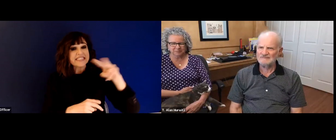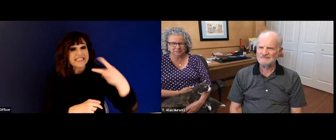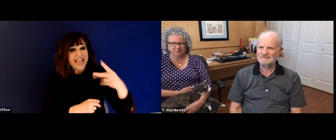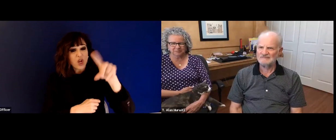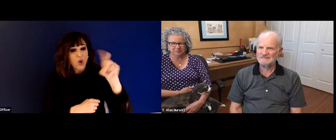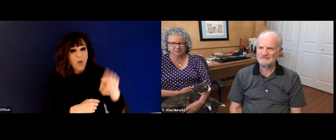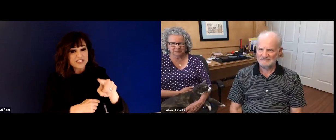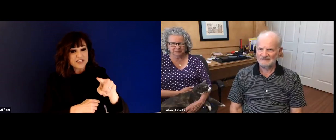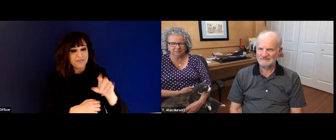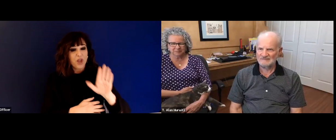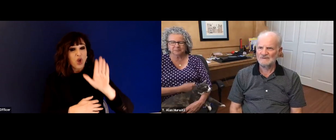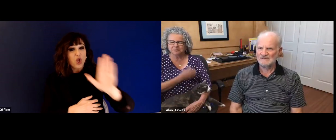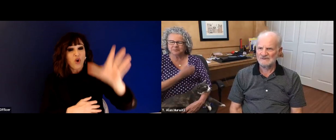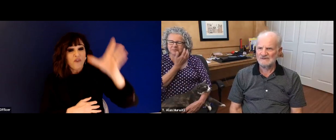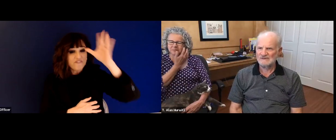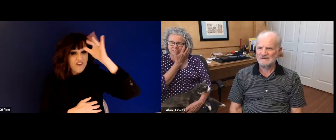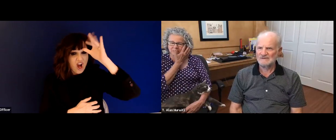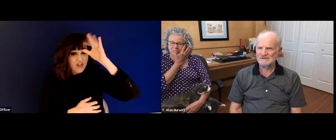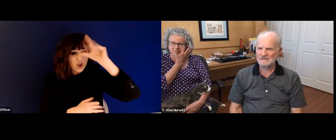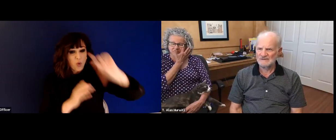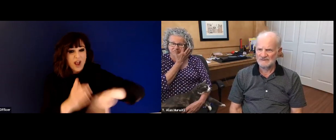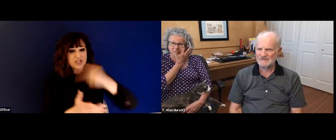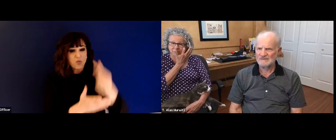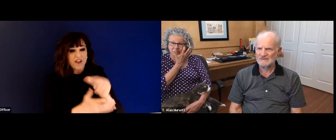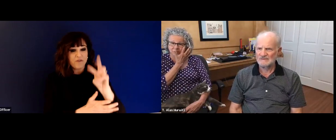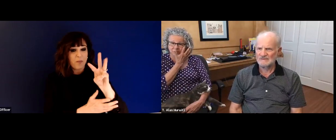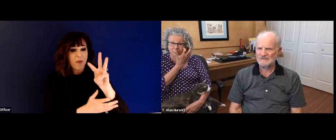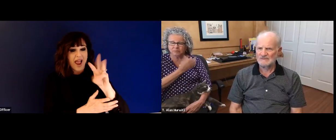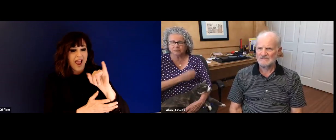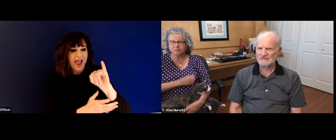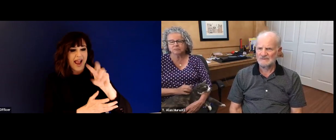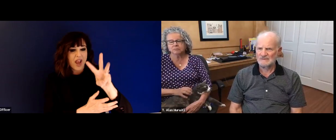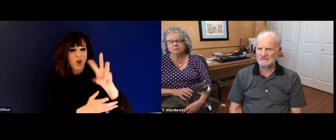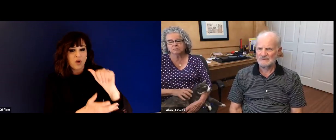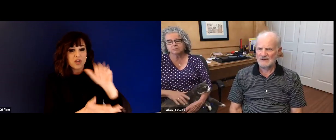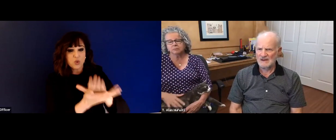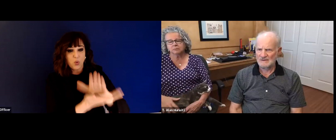and that was really inspiring. Okay, great. Thank you so much